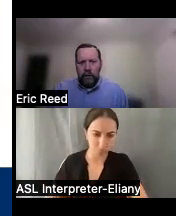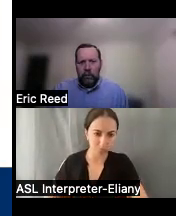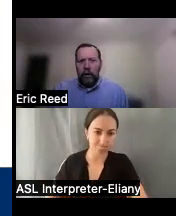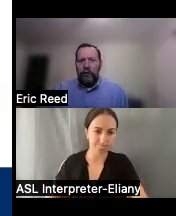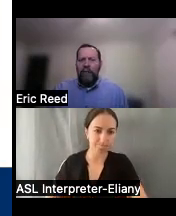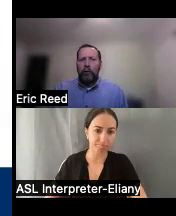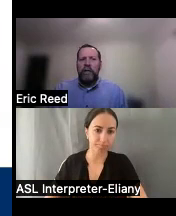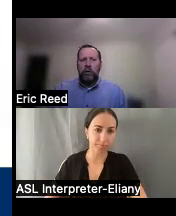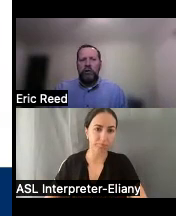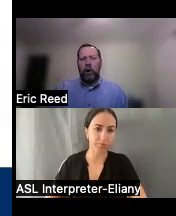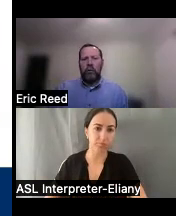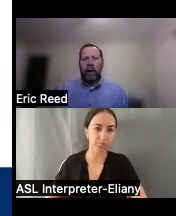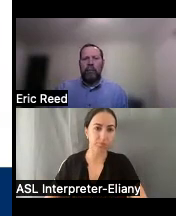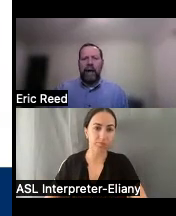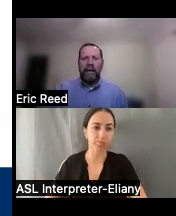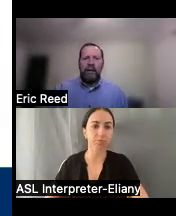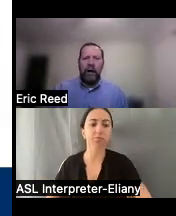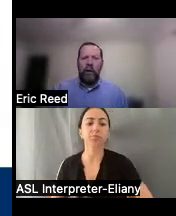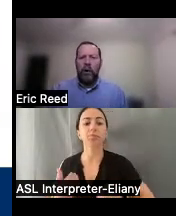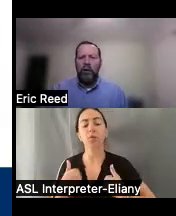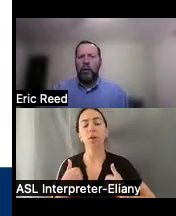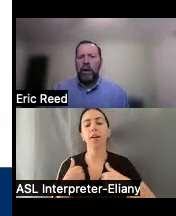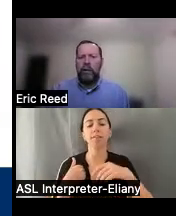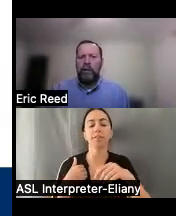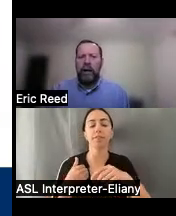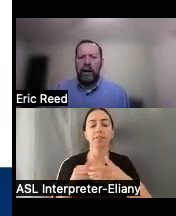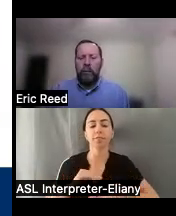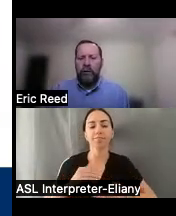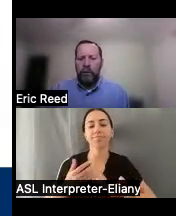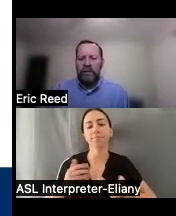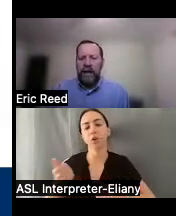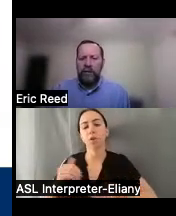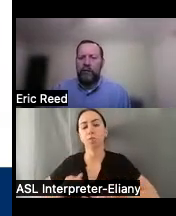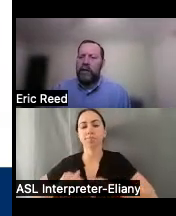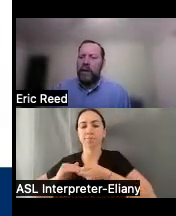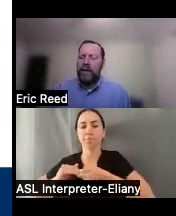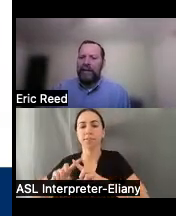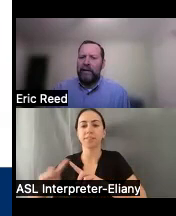we also have a reuse program that we partner with multiple centers for independent living